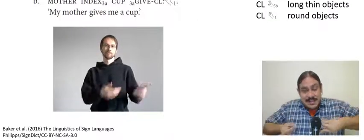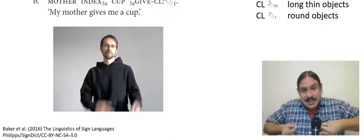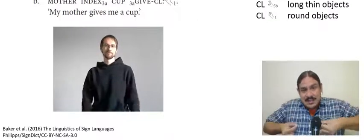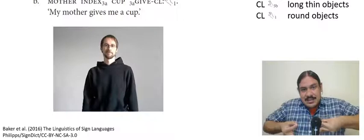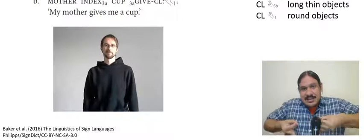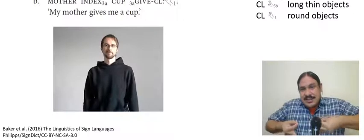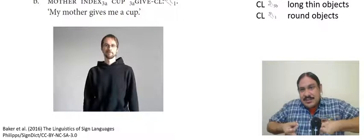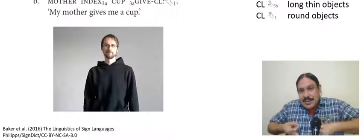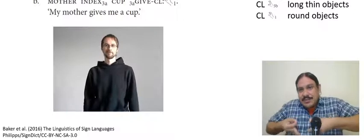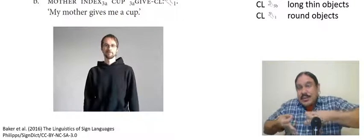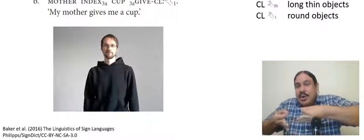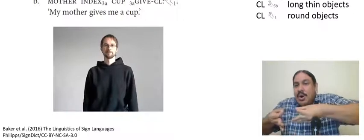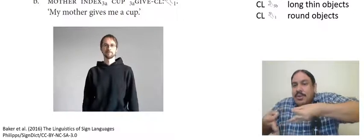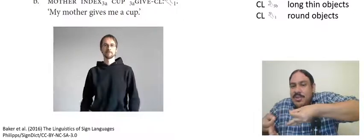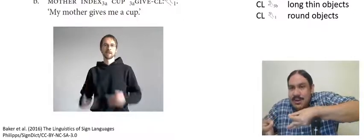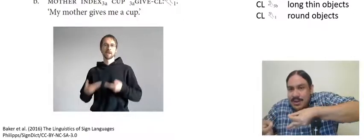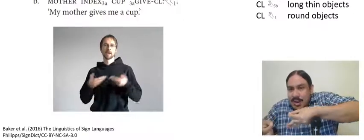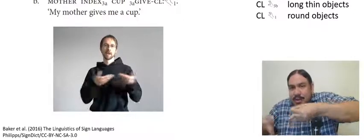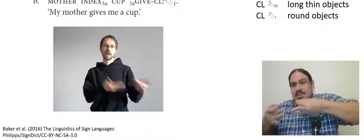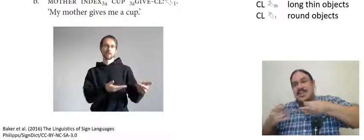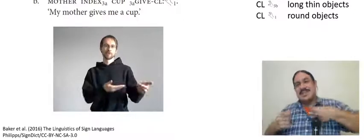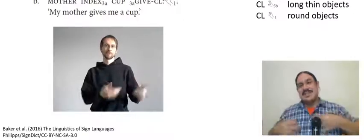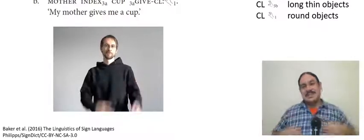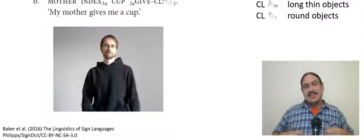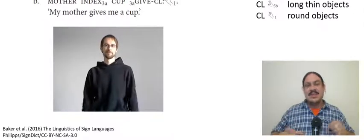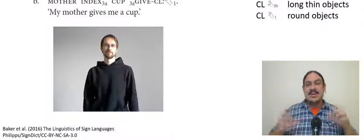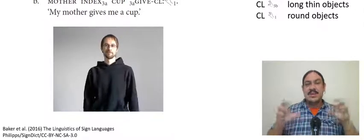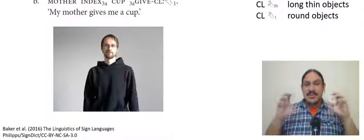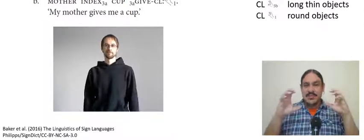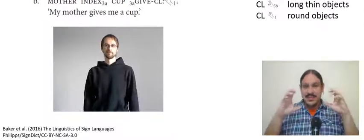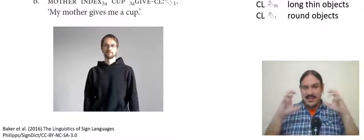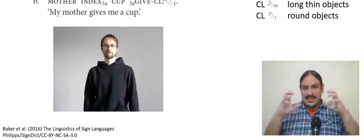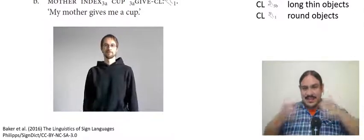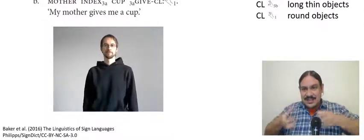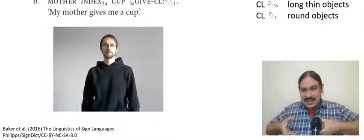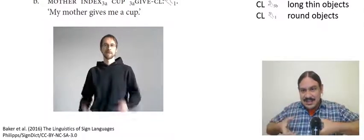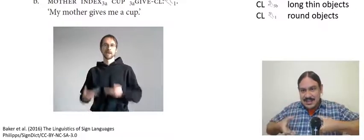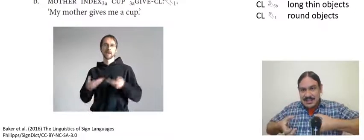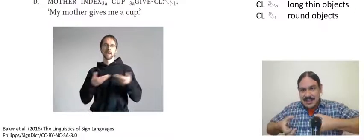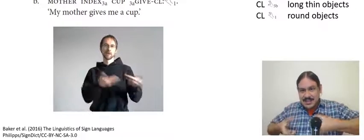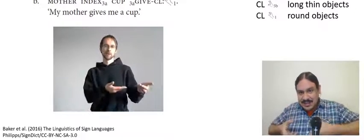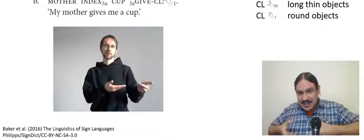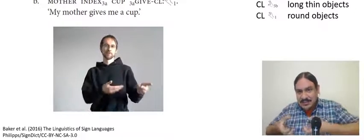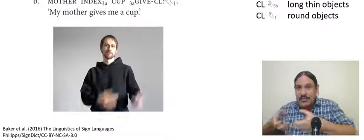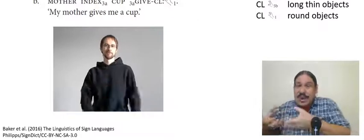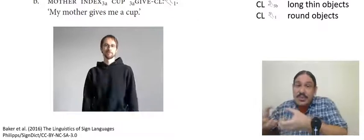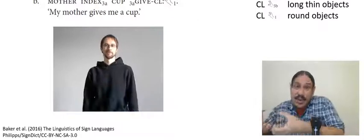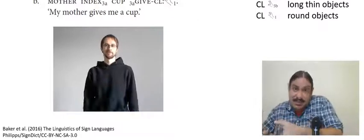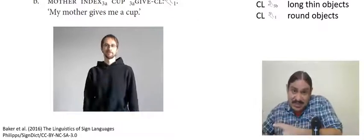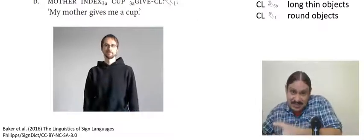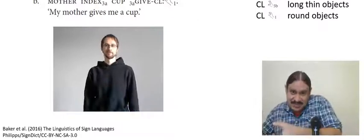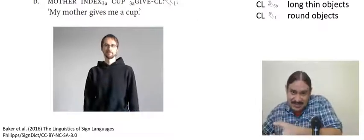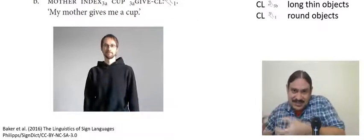a flower or a round object like a cup